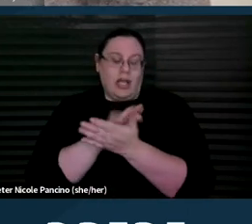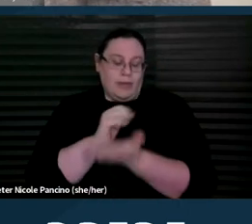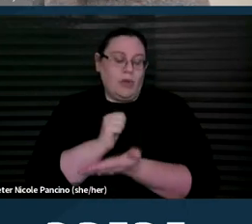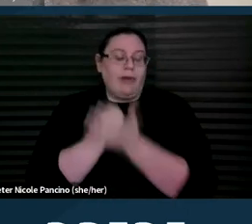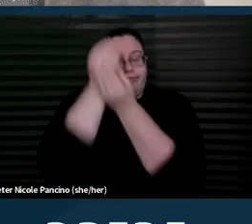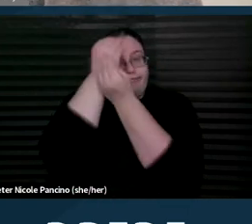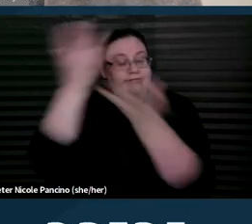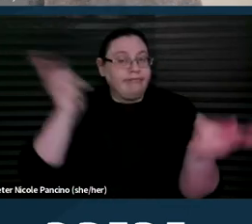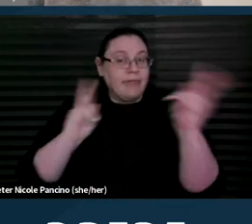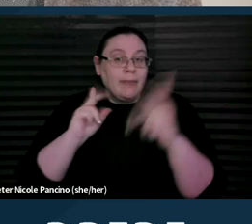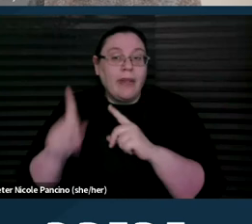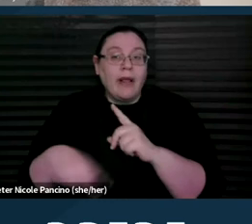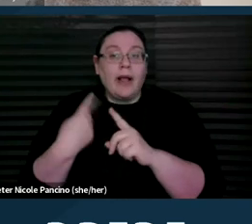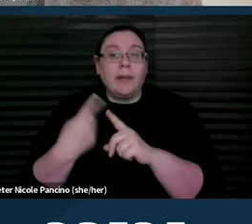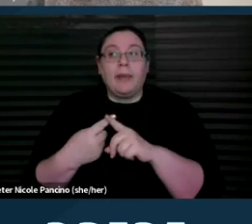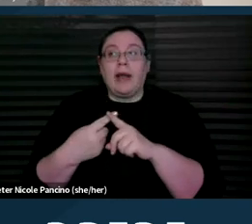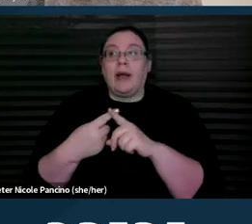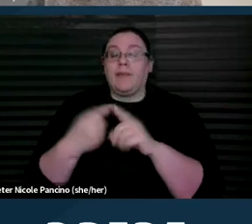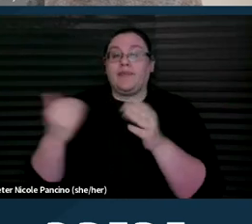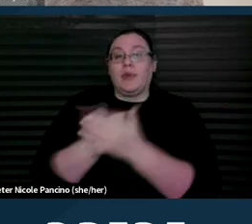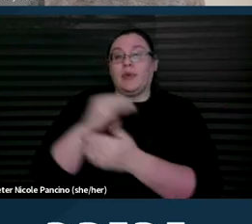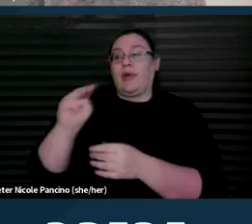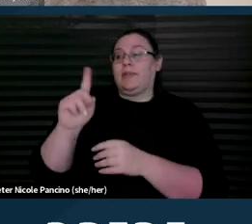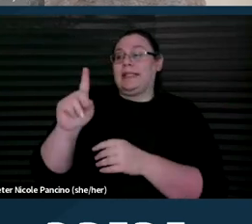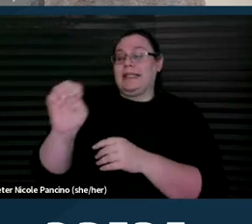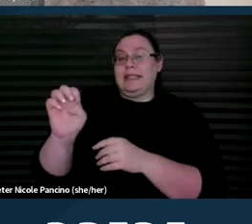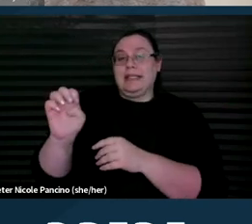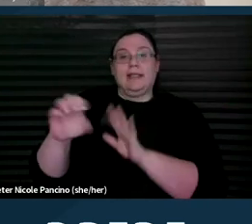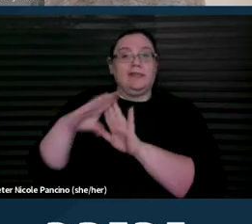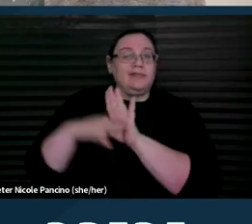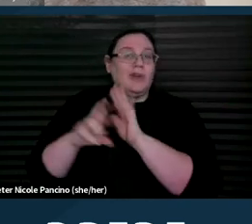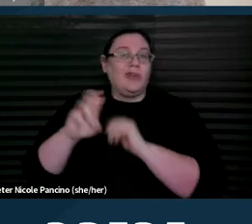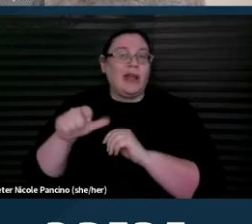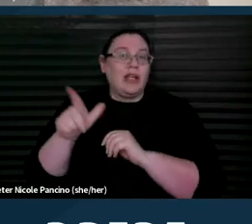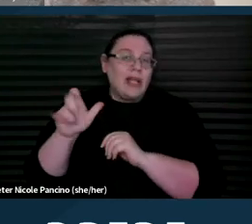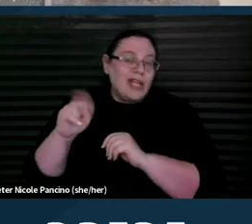of the new MDE regulations and the requirements for providers.